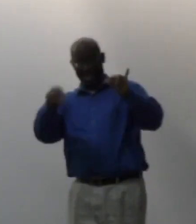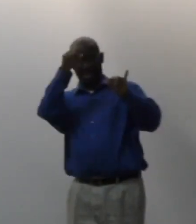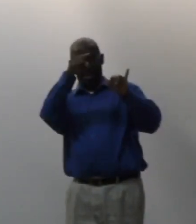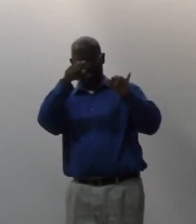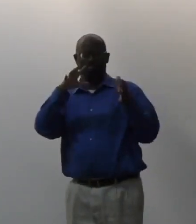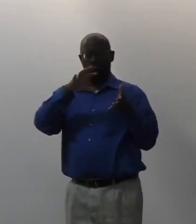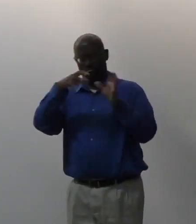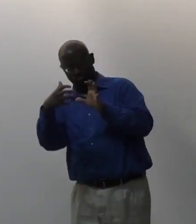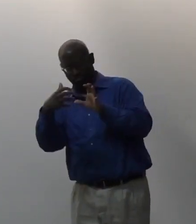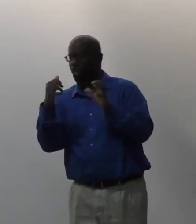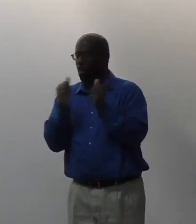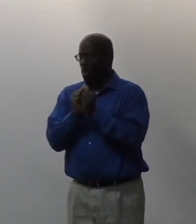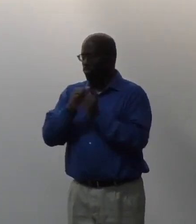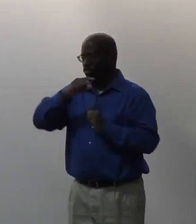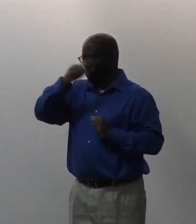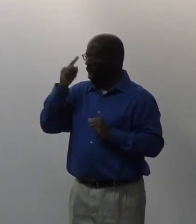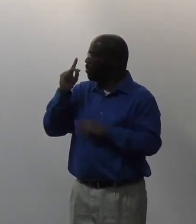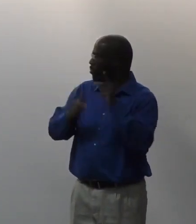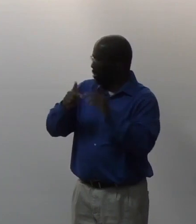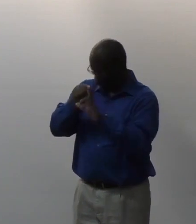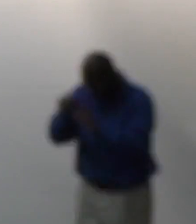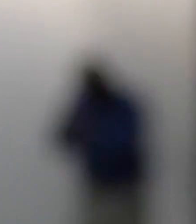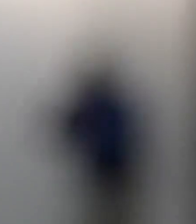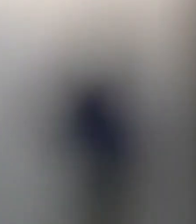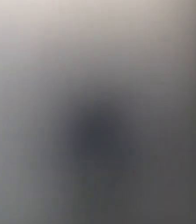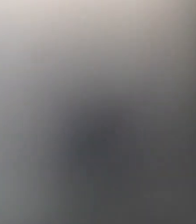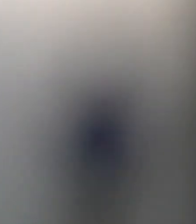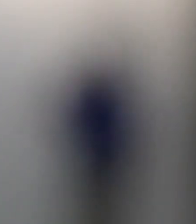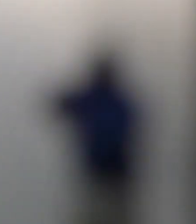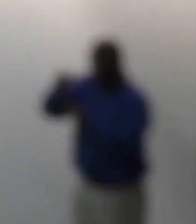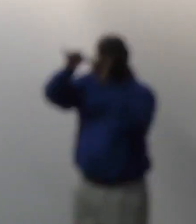Because of the system and how it's skewed in terms of Black